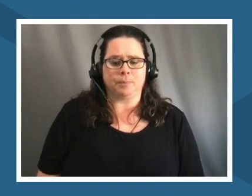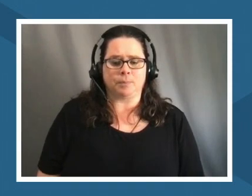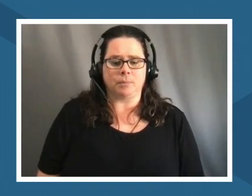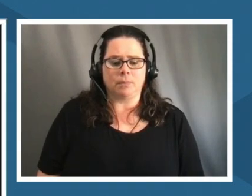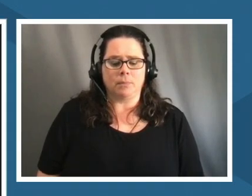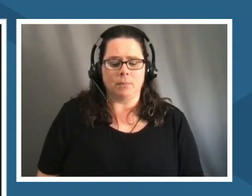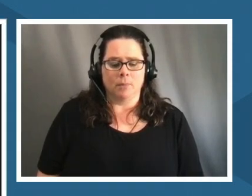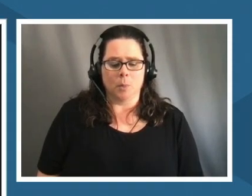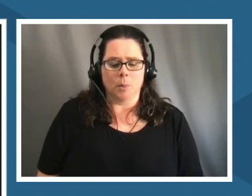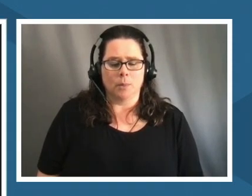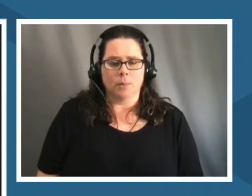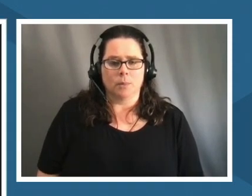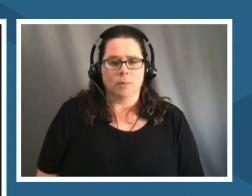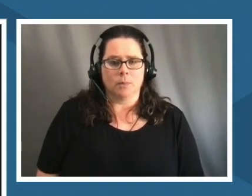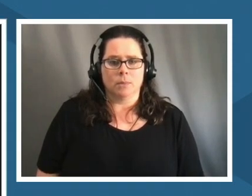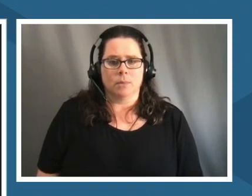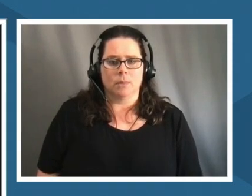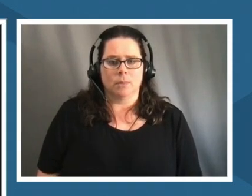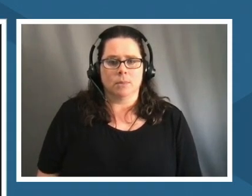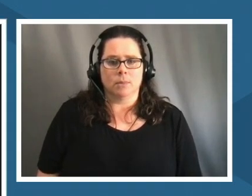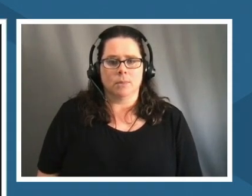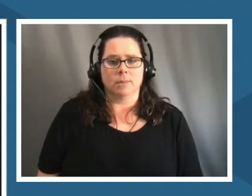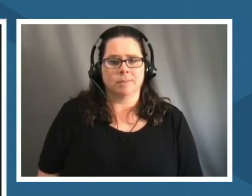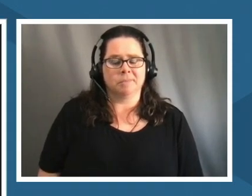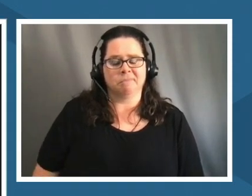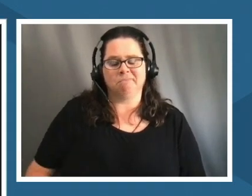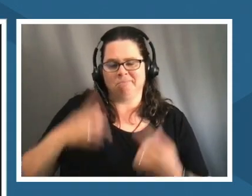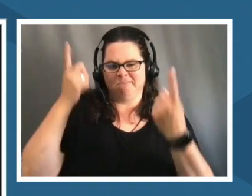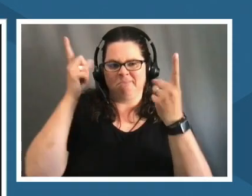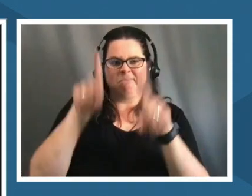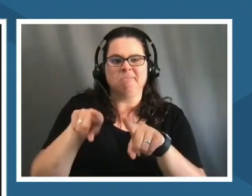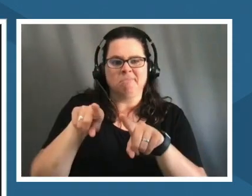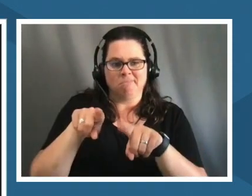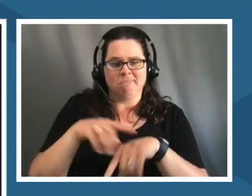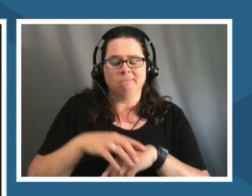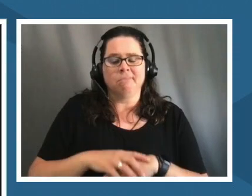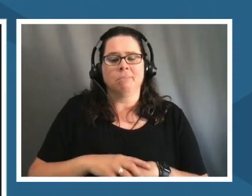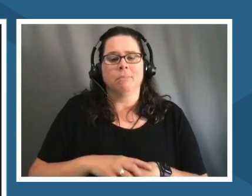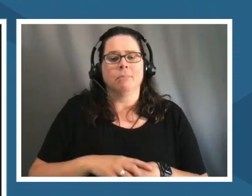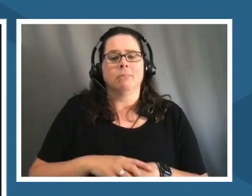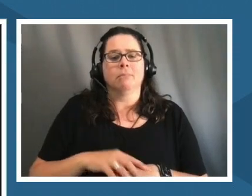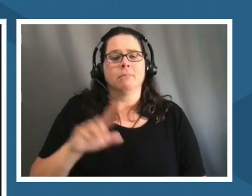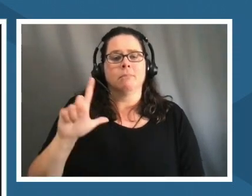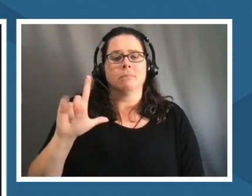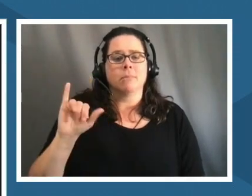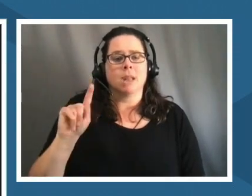oh a hundred percent you know when we think you know there's a literal sense